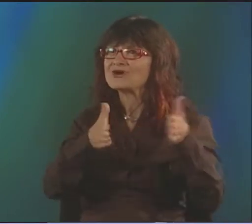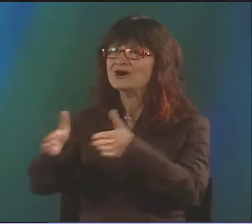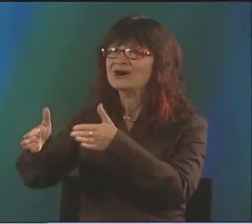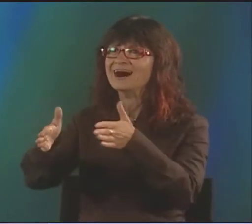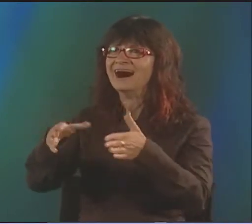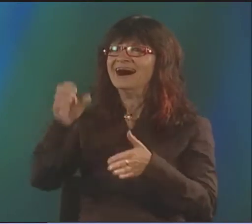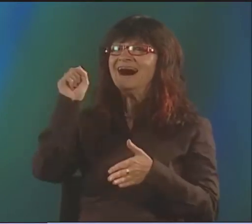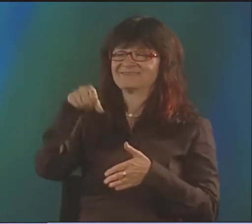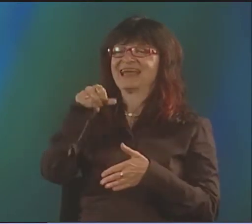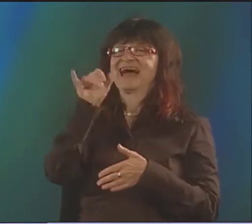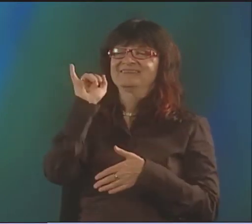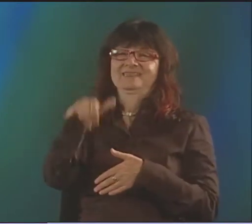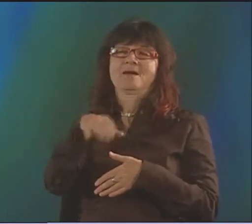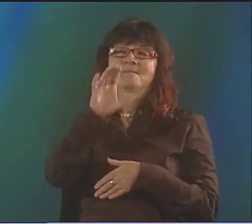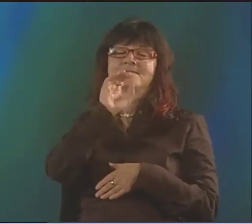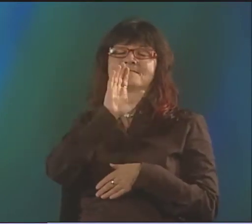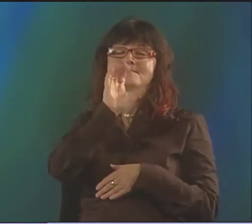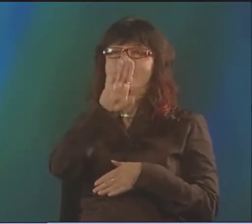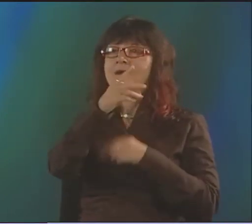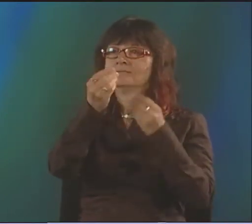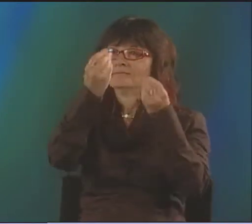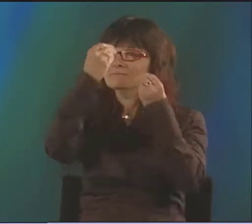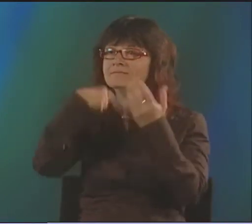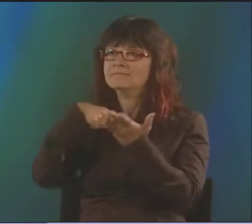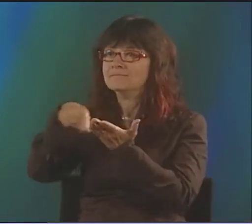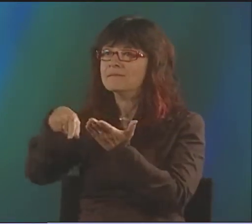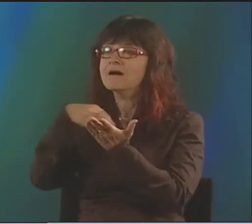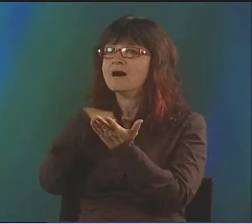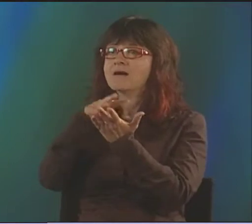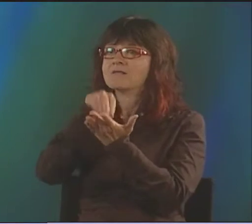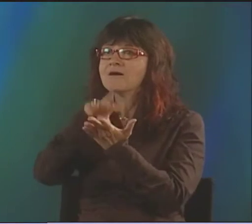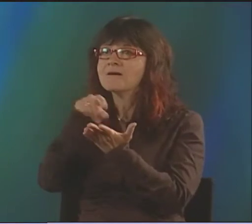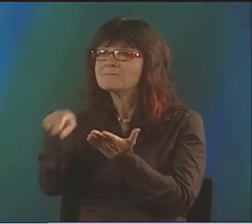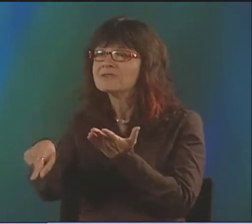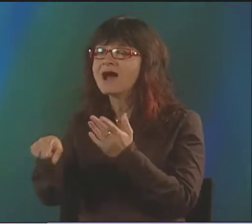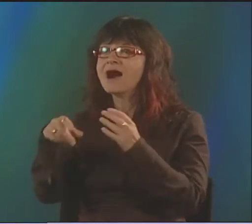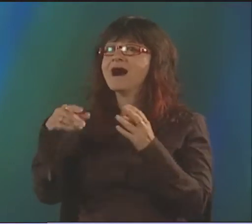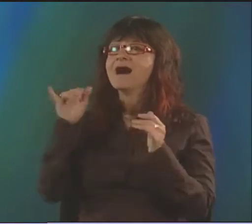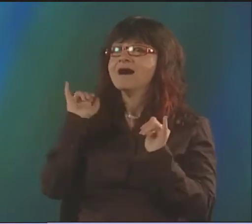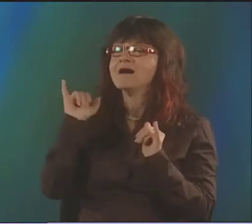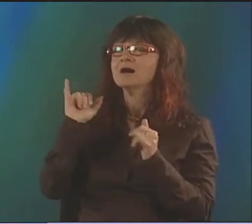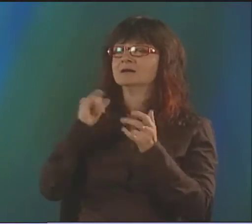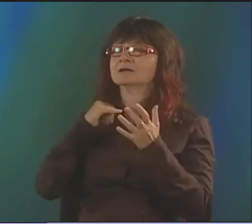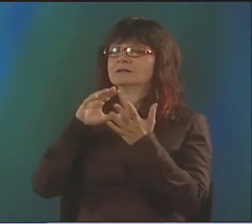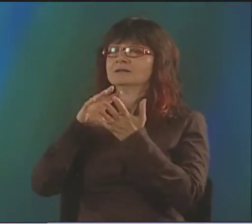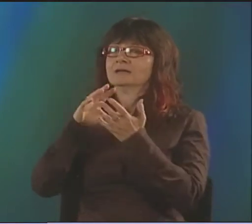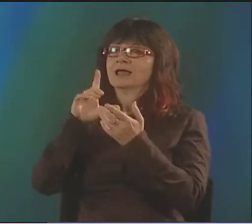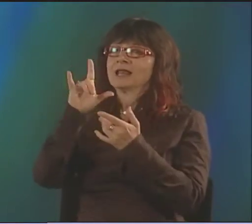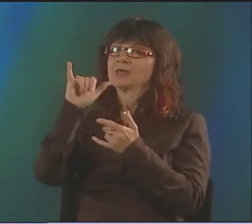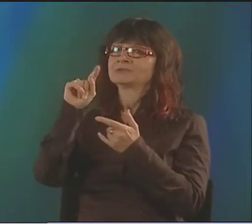"SPOON RIVER." "SPOON RIVER," YEP. WE LEARNED FROM THAT TEXT.